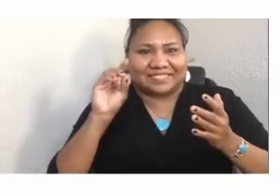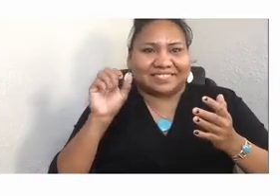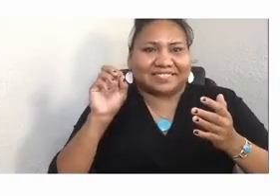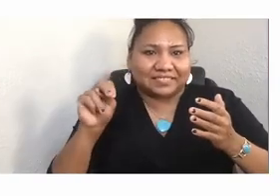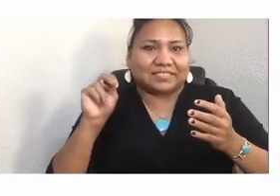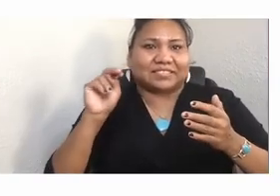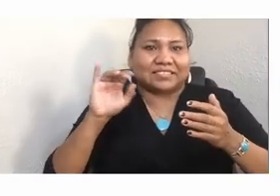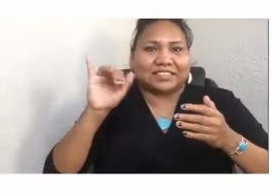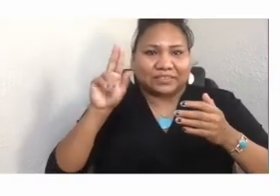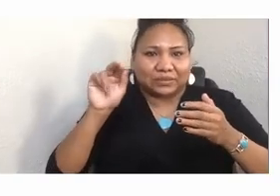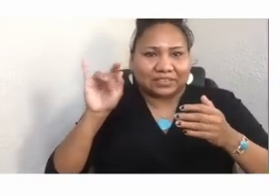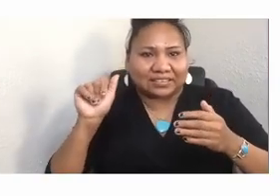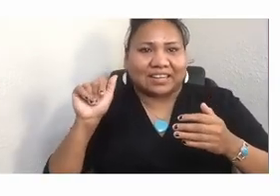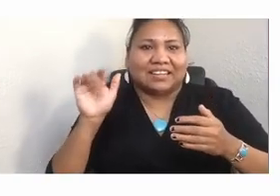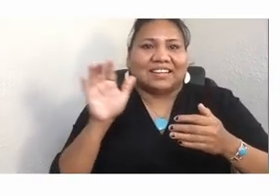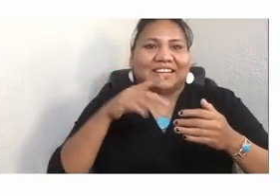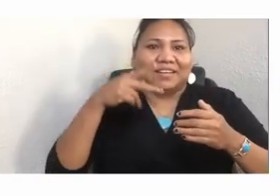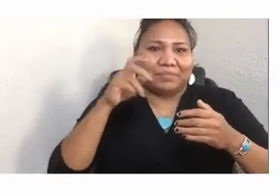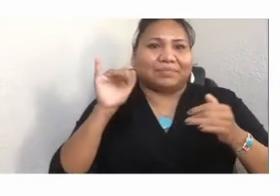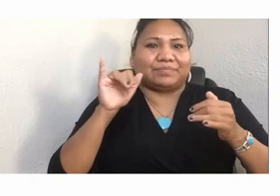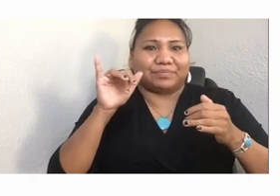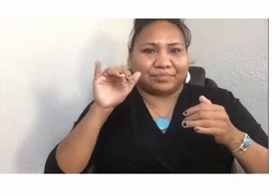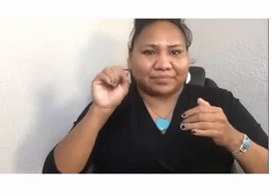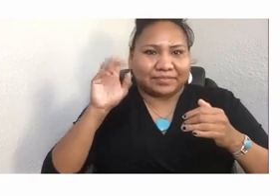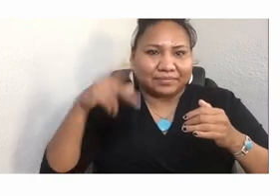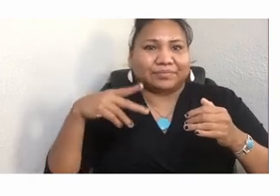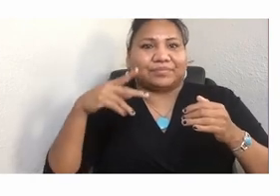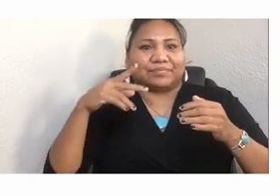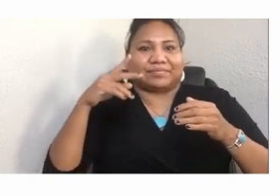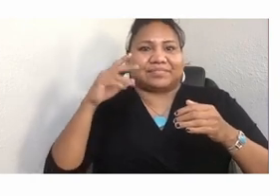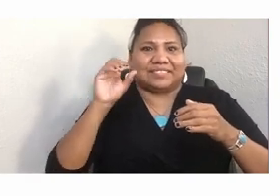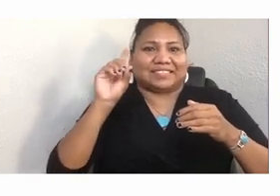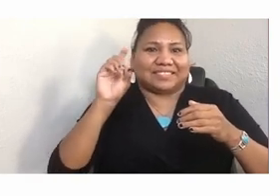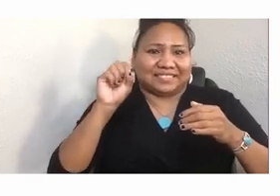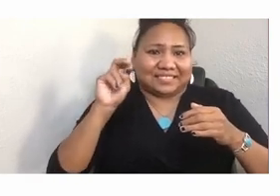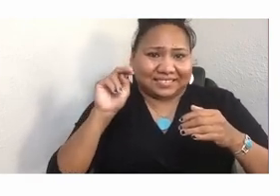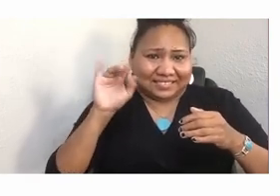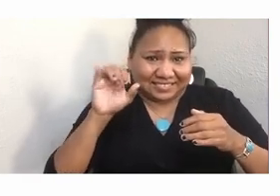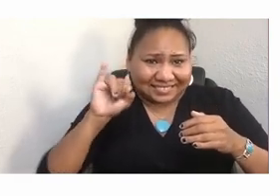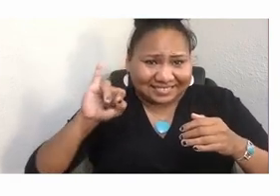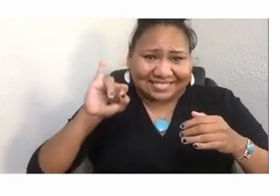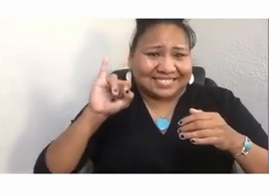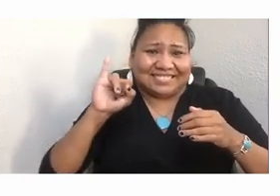Gamble S'Klallam, Spokane, Dene Nation as well.